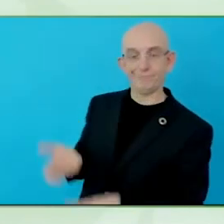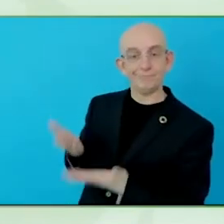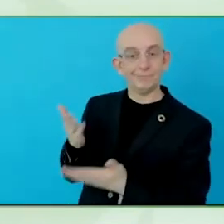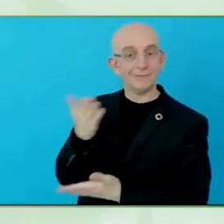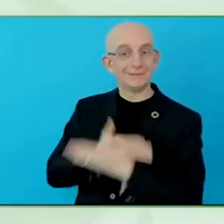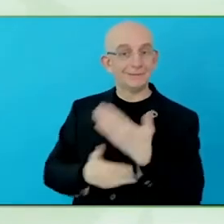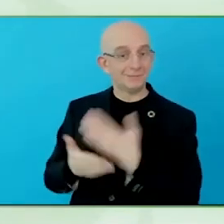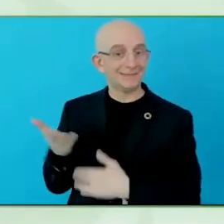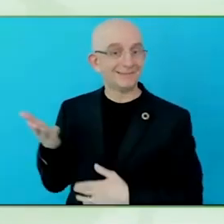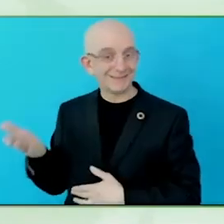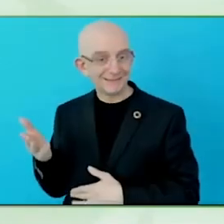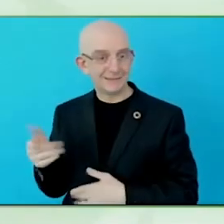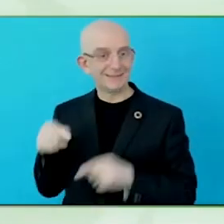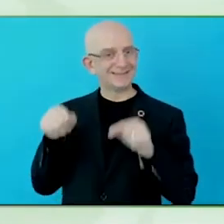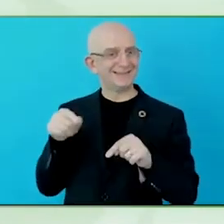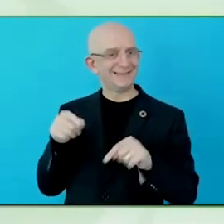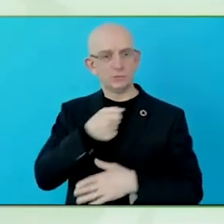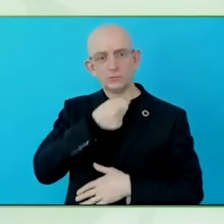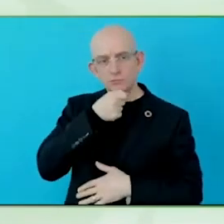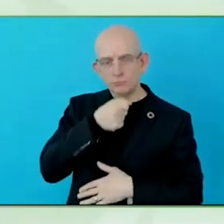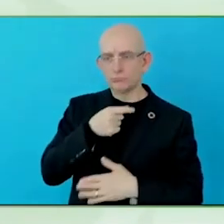And how do we go about changing that?